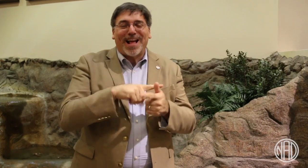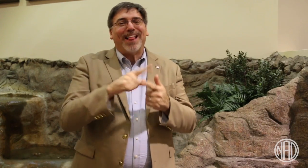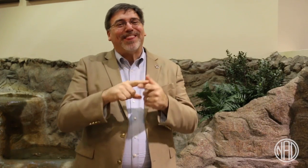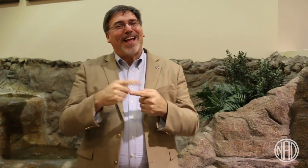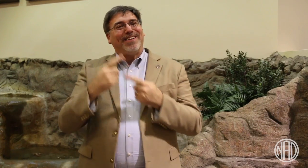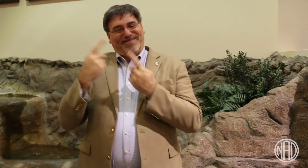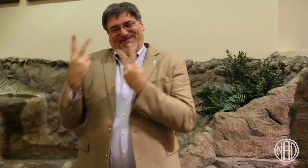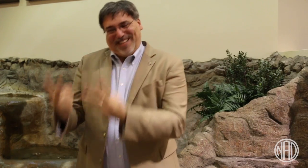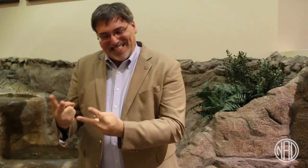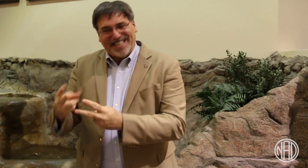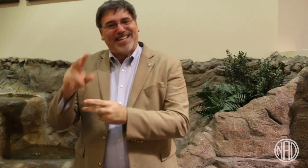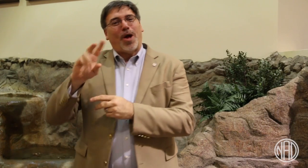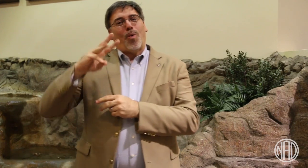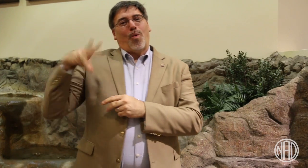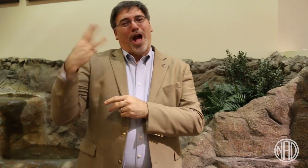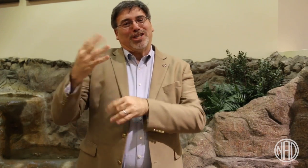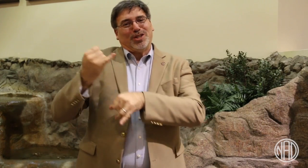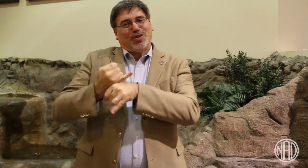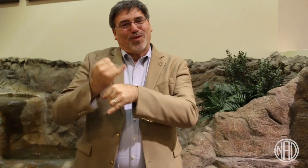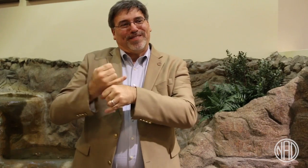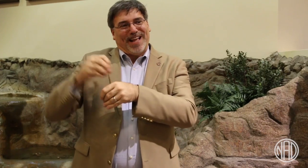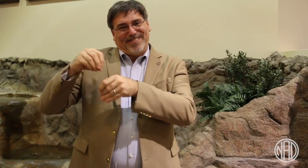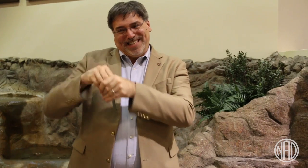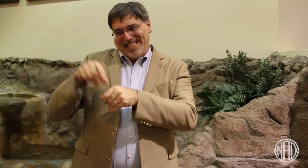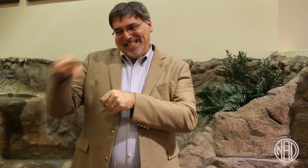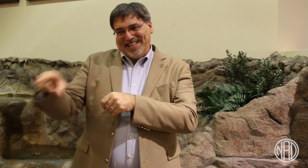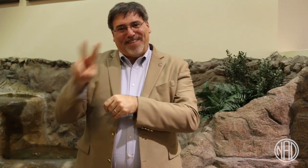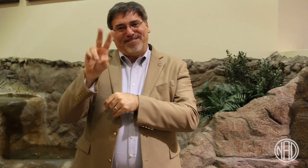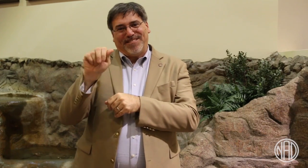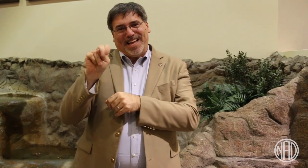and also the Washington School for the Deaf in Vancouver.